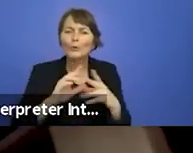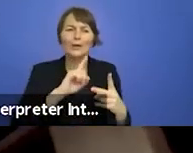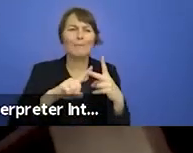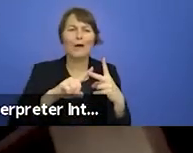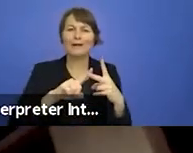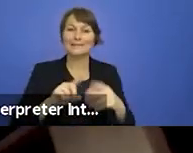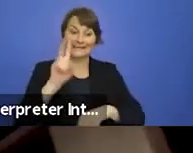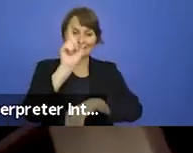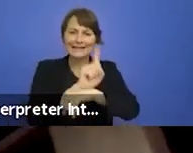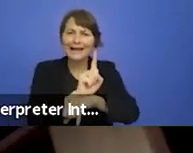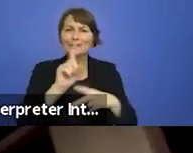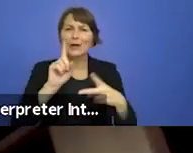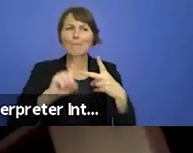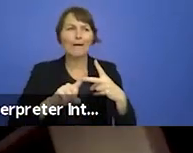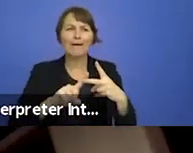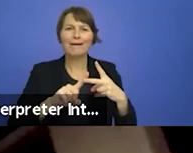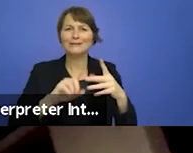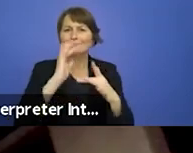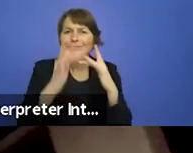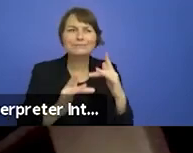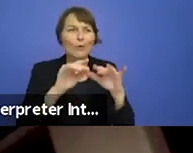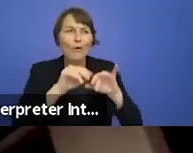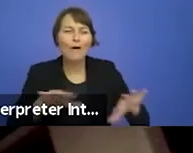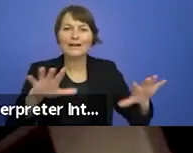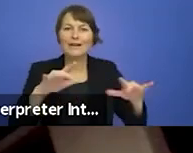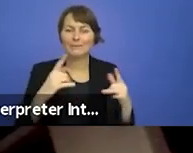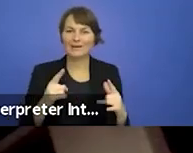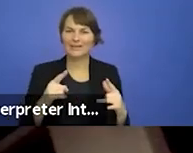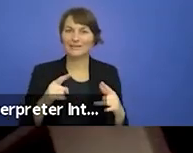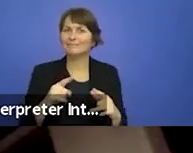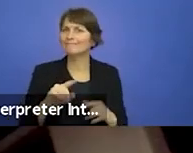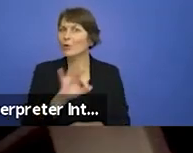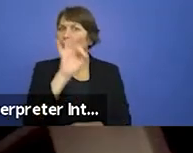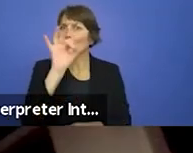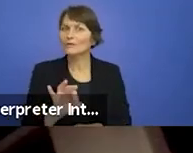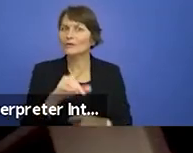to deal with the question of Europe itself what is it ? Is it about the geographical area or the EU,